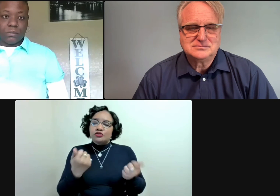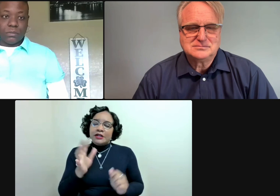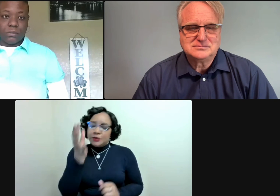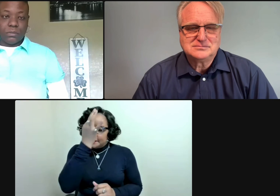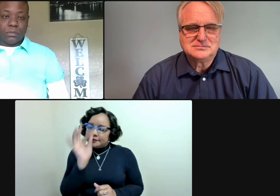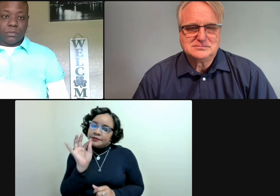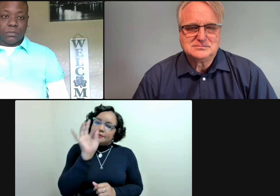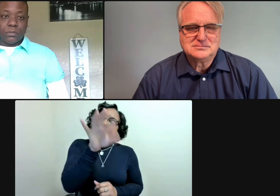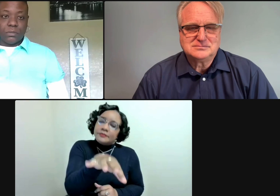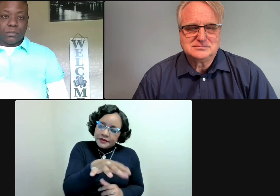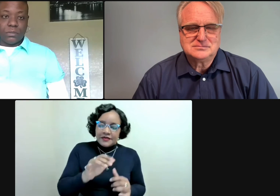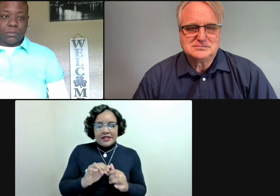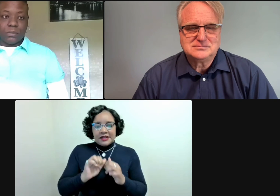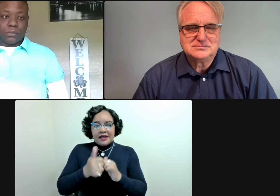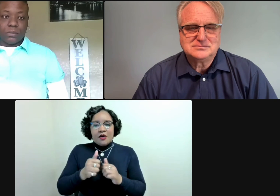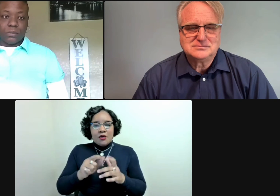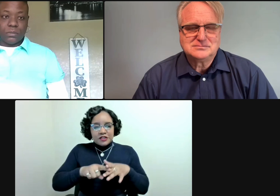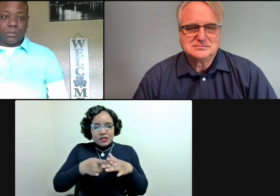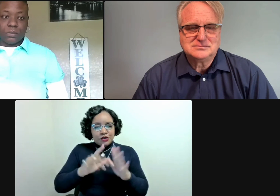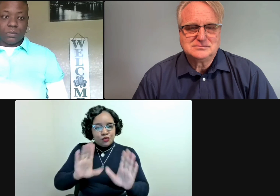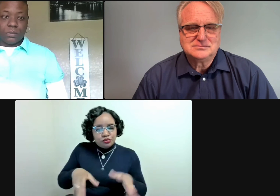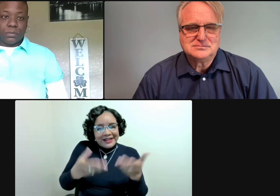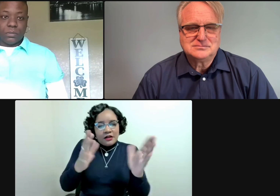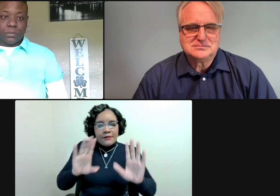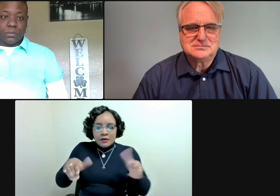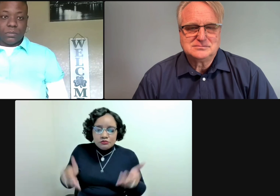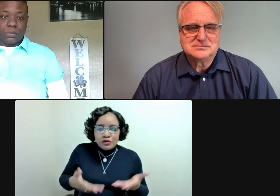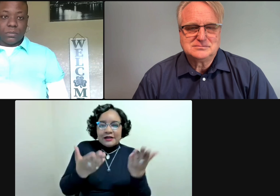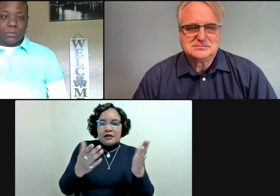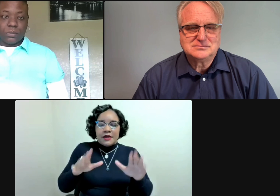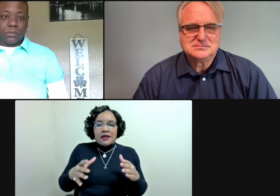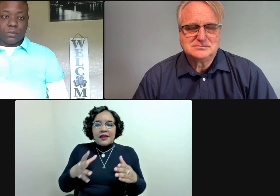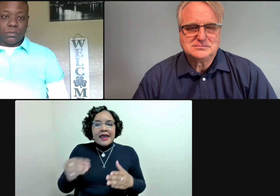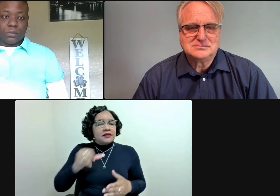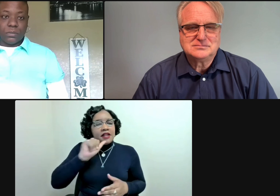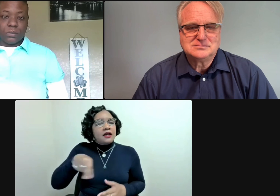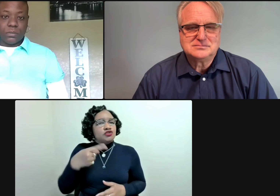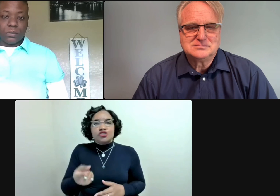or take questions from the audience. So I will bring it up as a proposal.